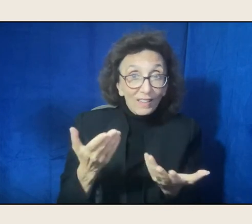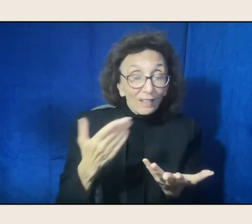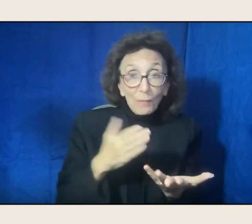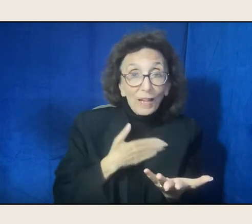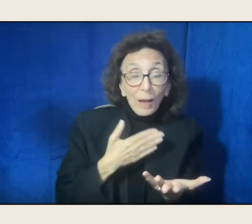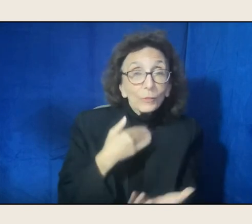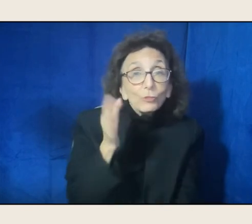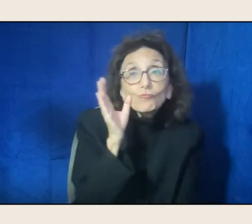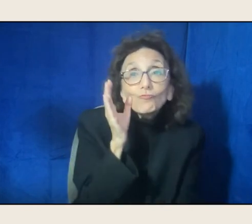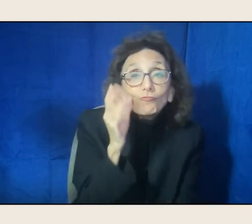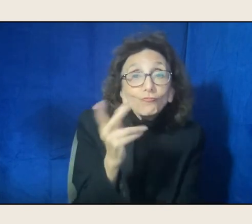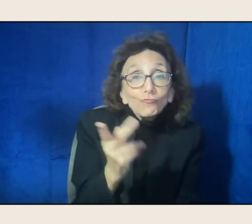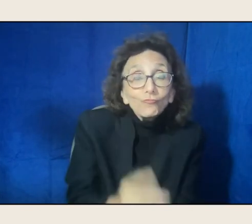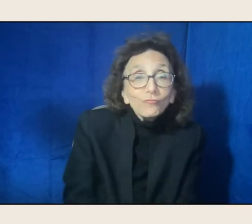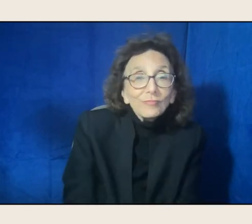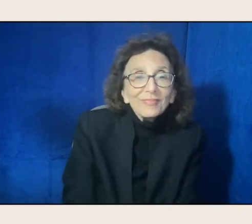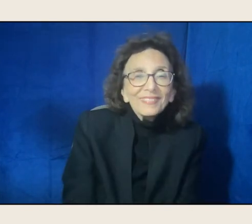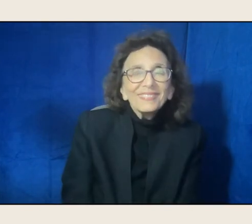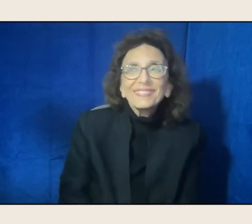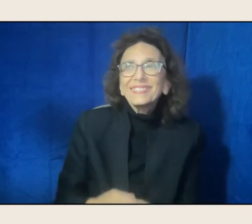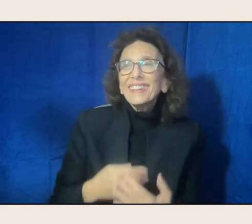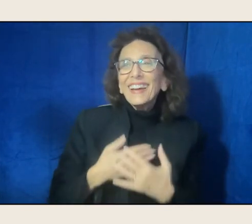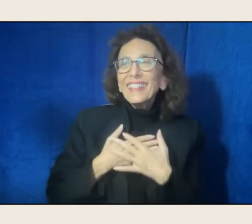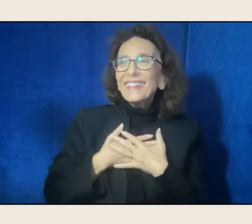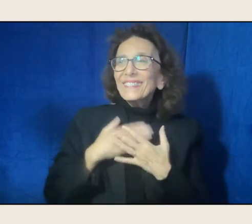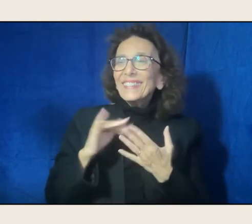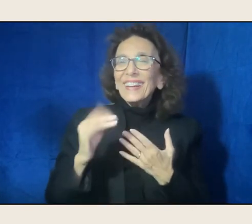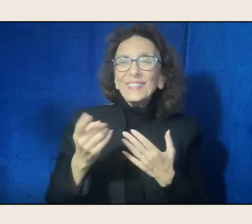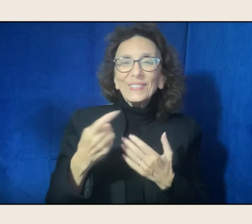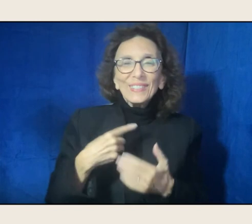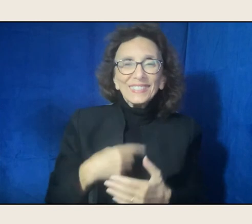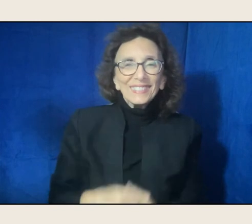I love that question. And I could start, because I had,